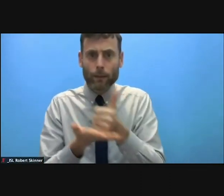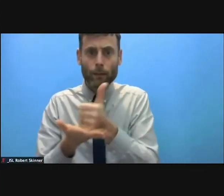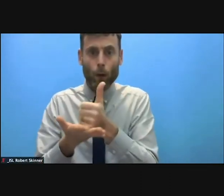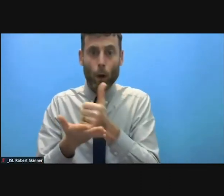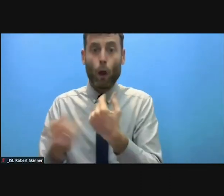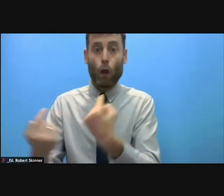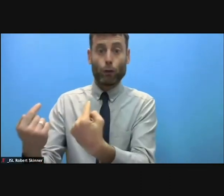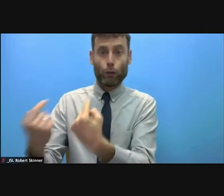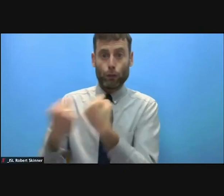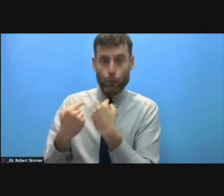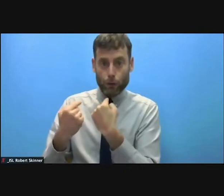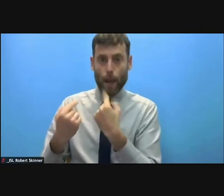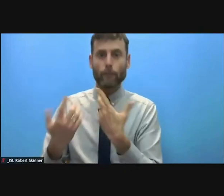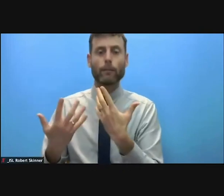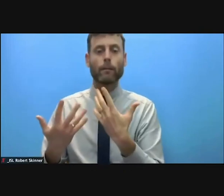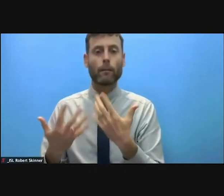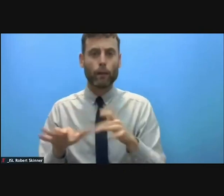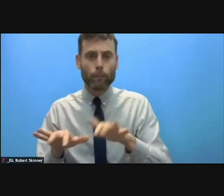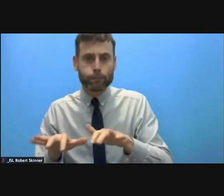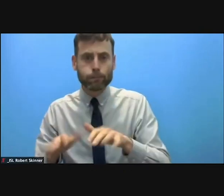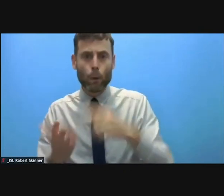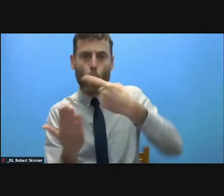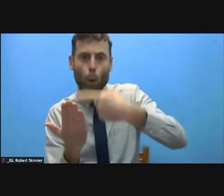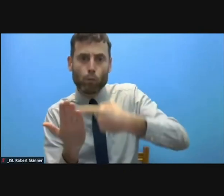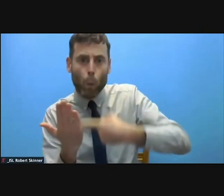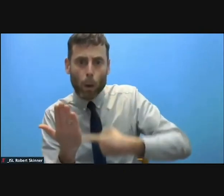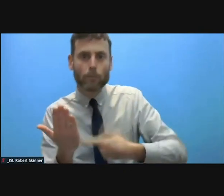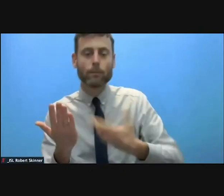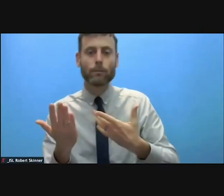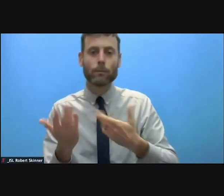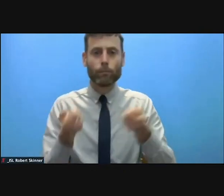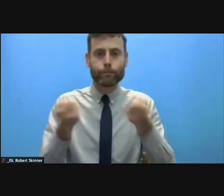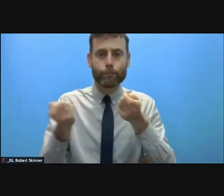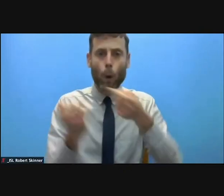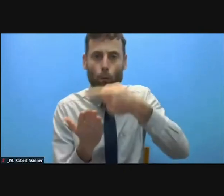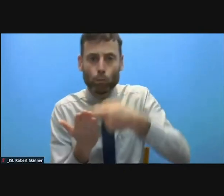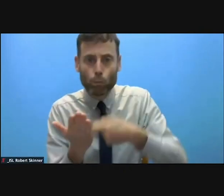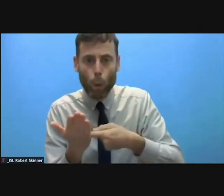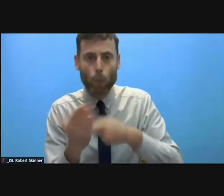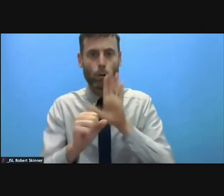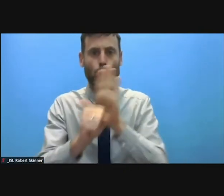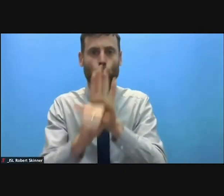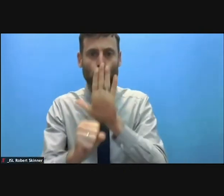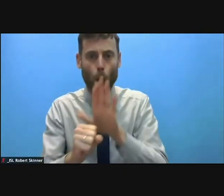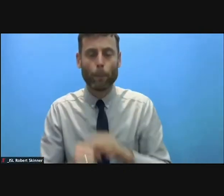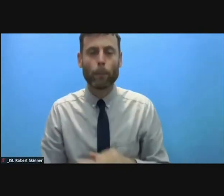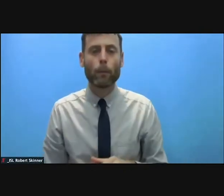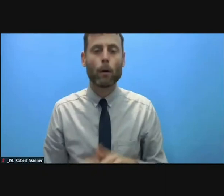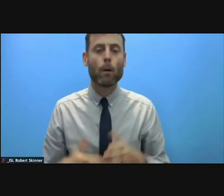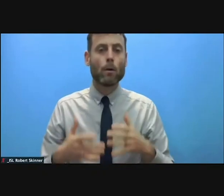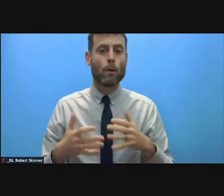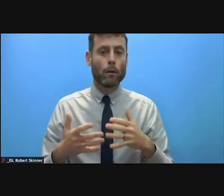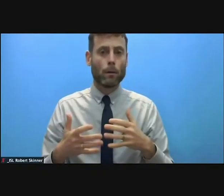of bureaucratic and political impediments or because of targeted attacks against humanitarians.